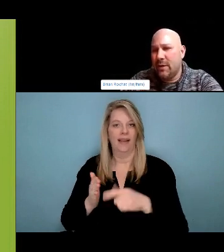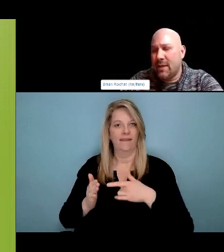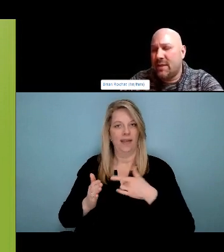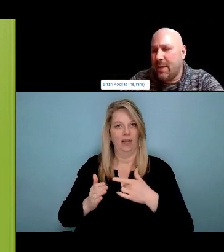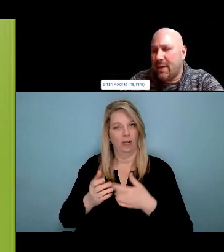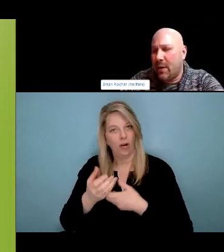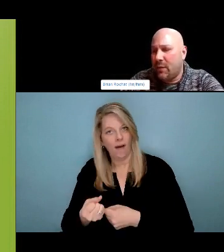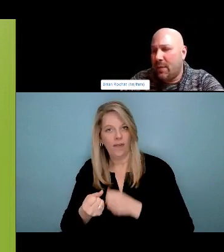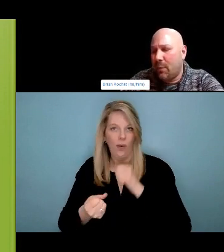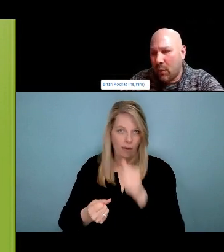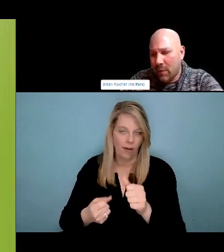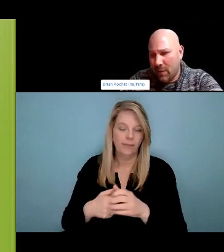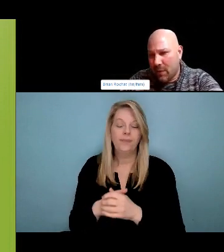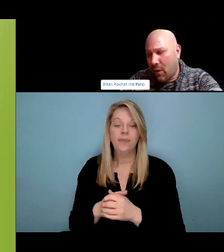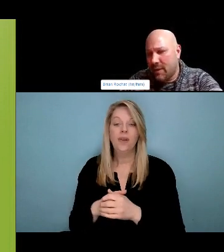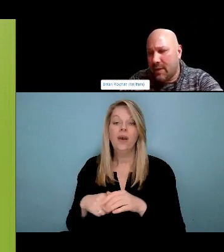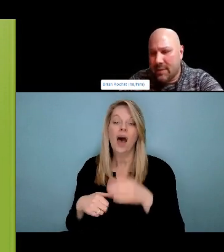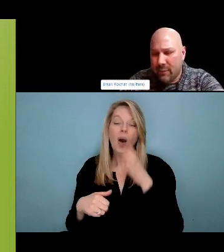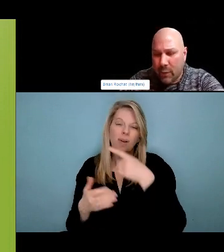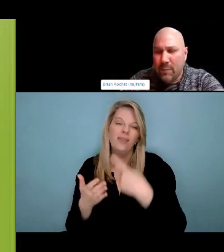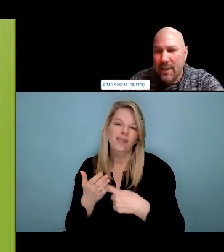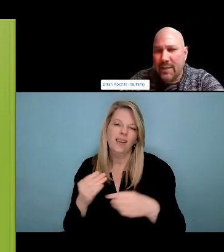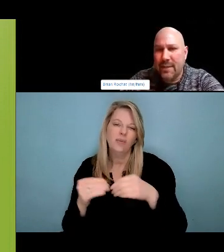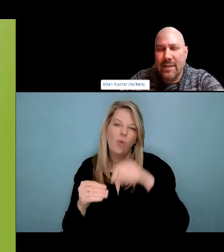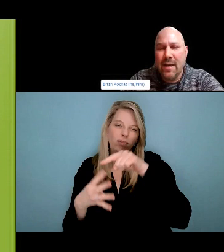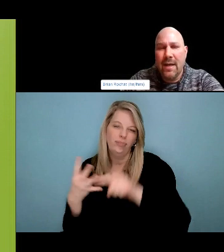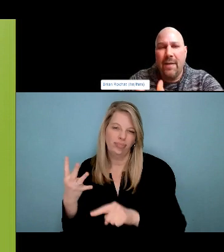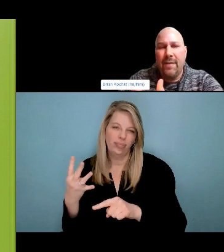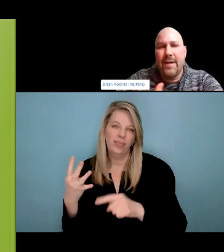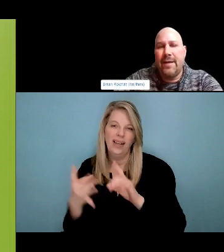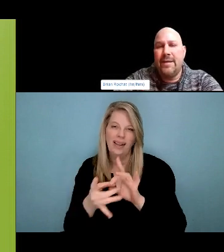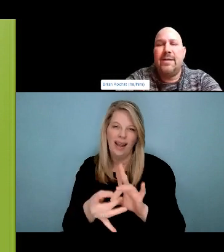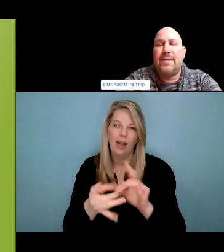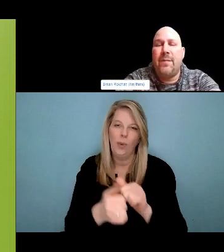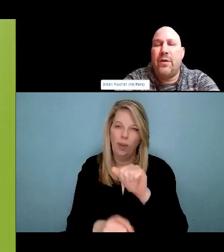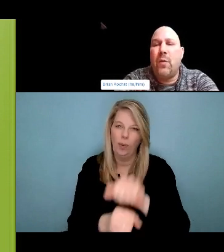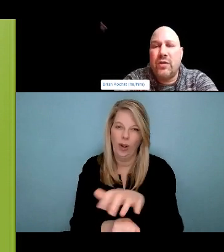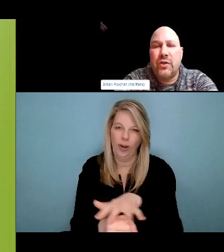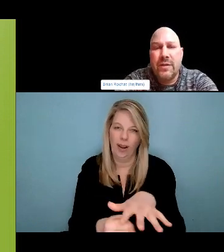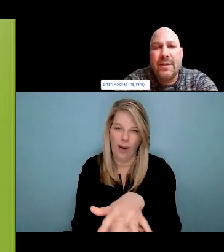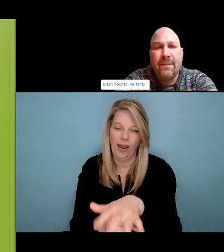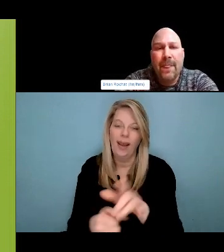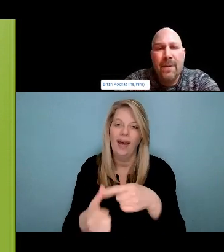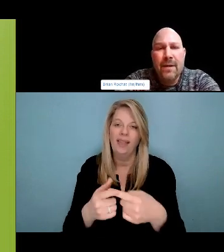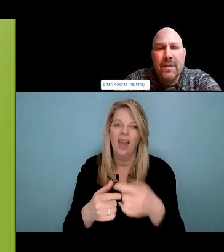They're all reaching for the same creator. One of the guys we were with walked down the